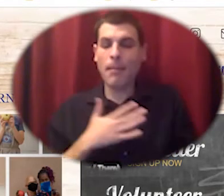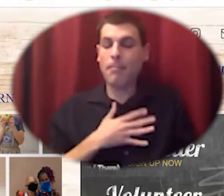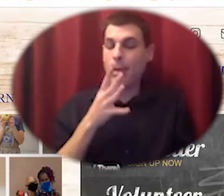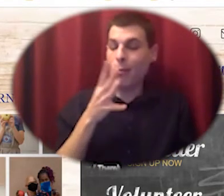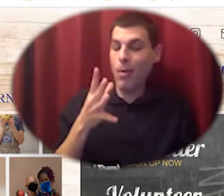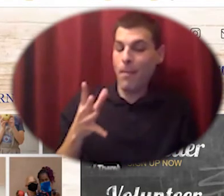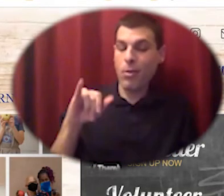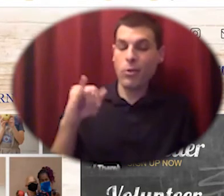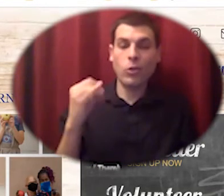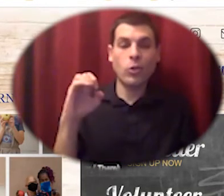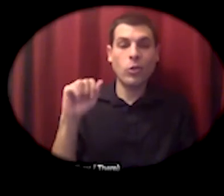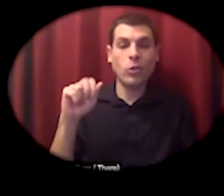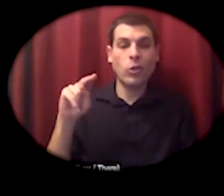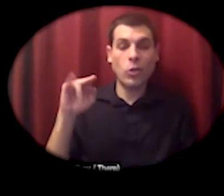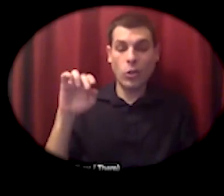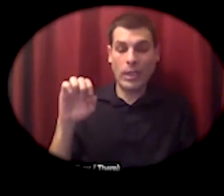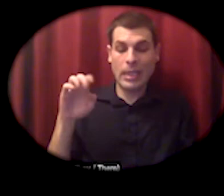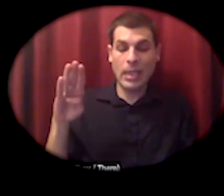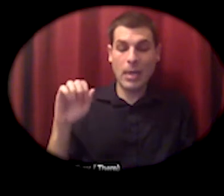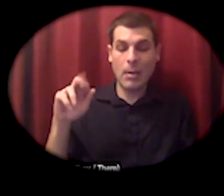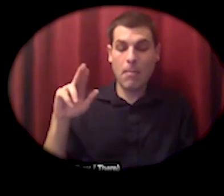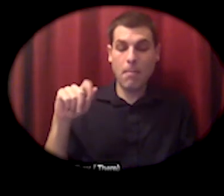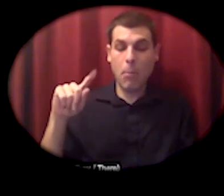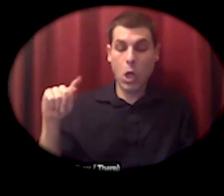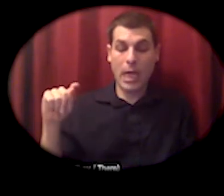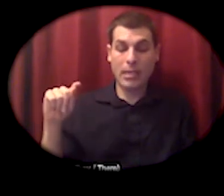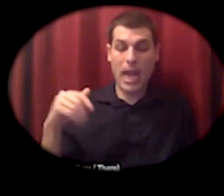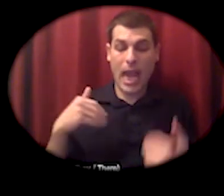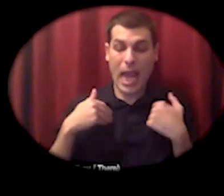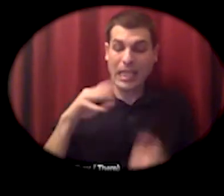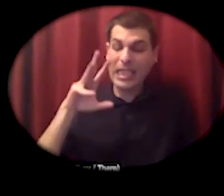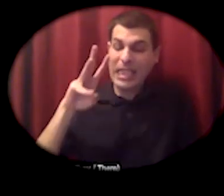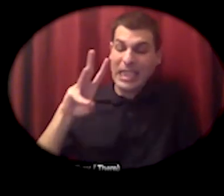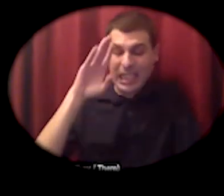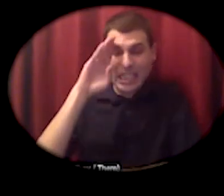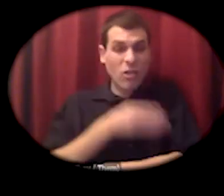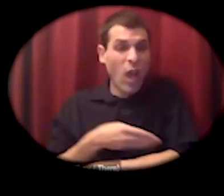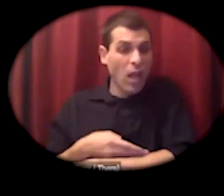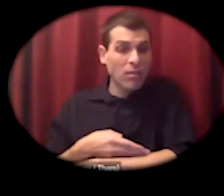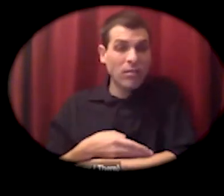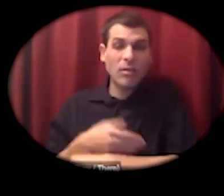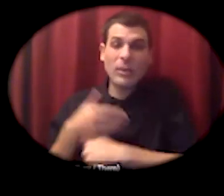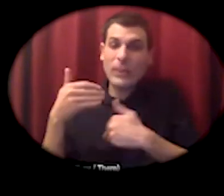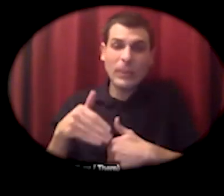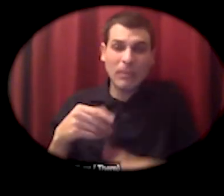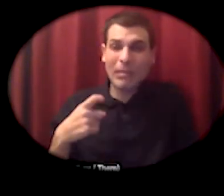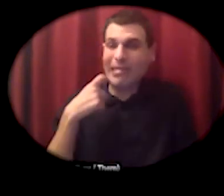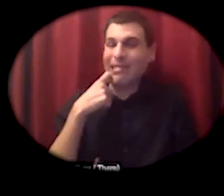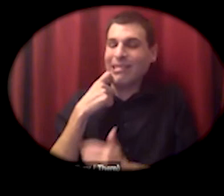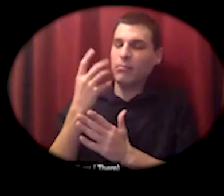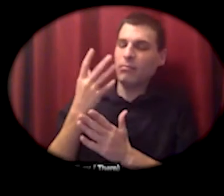a fierce nurse who raised six sons in new jersey um we lost just a few months ago to covid